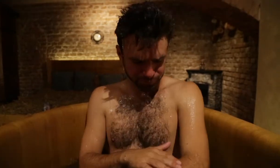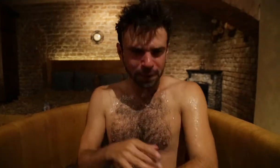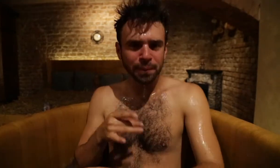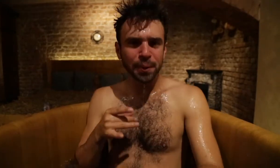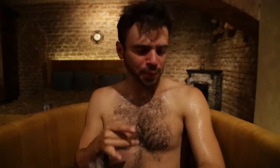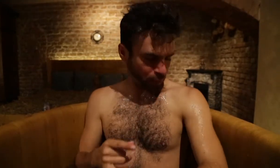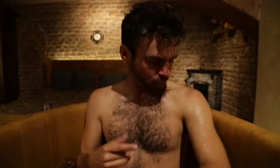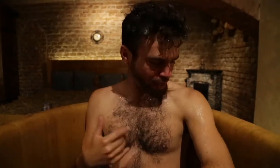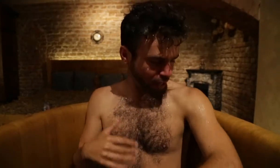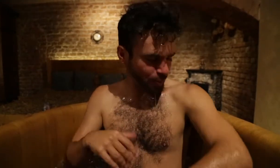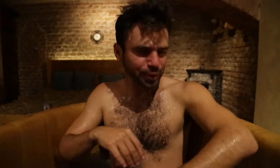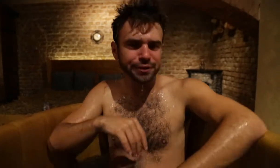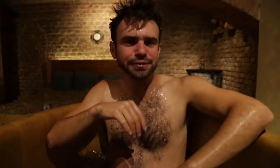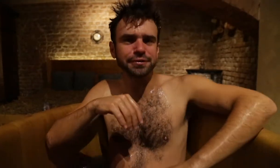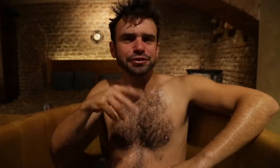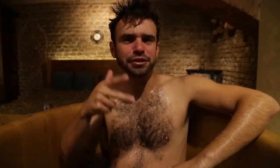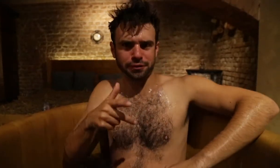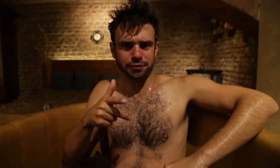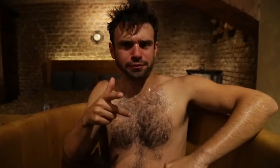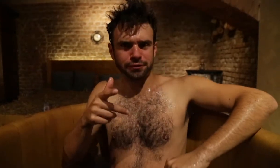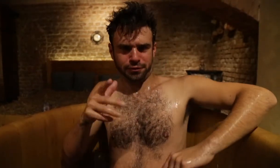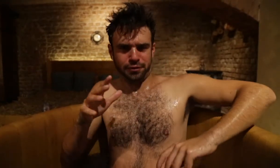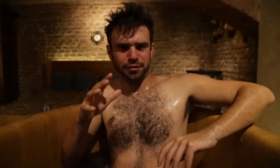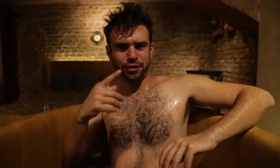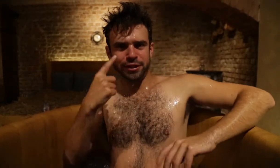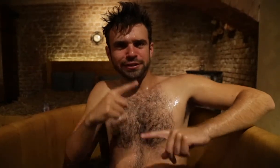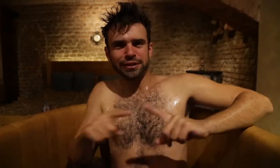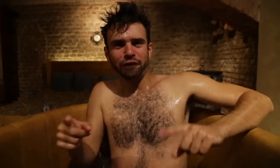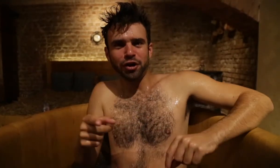My skin feels smooth! What? You look different, Justin.